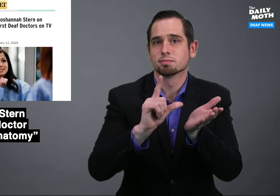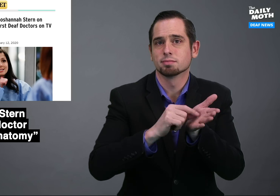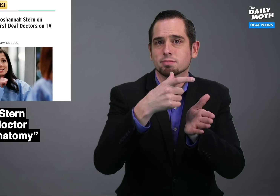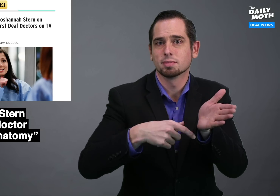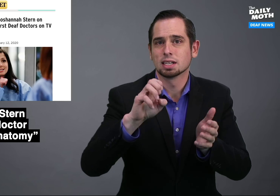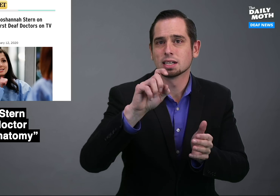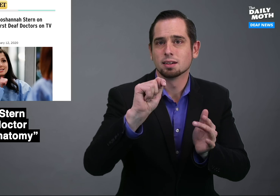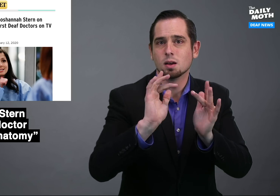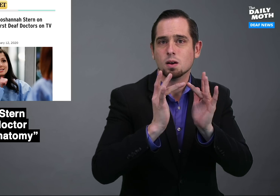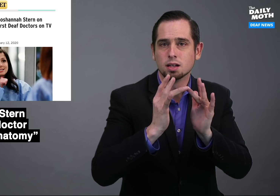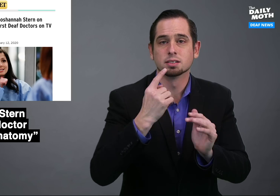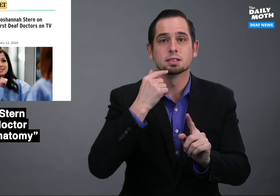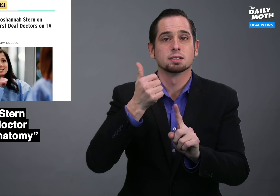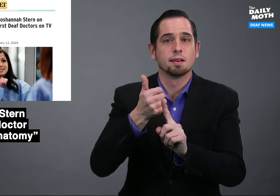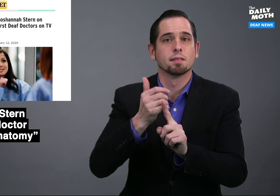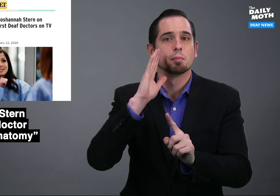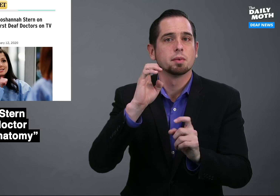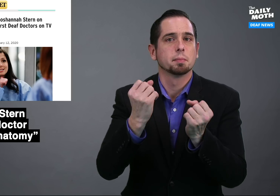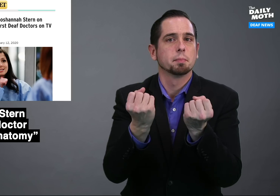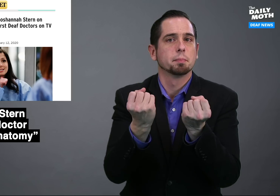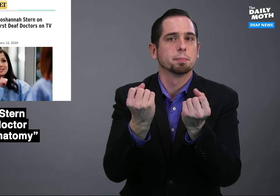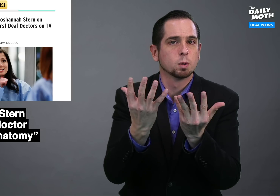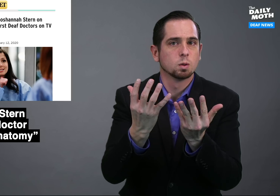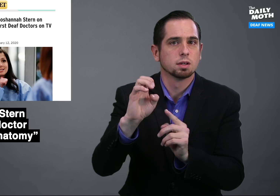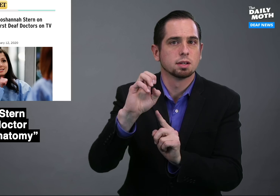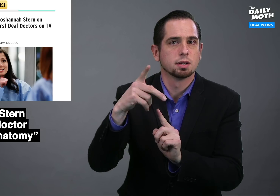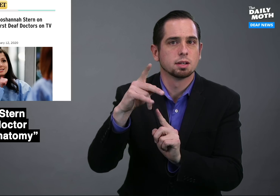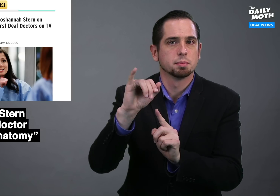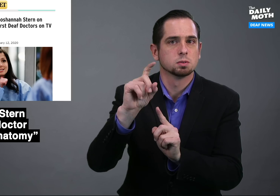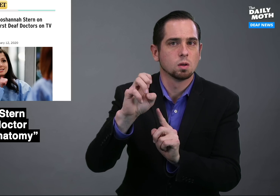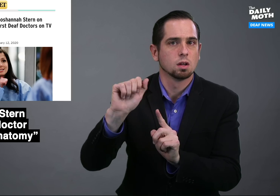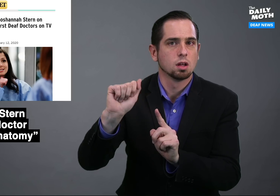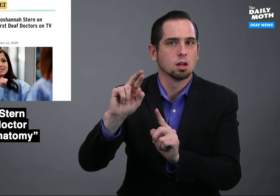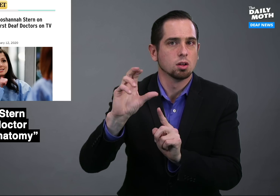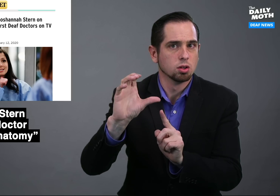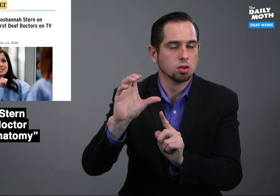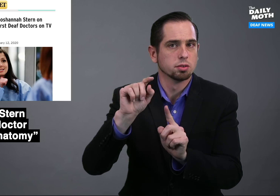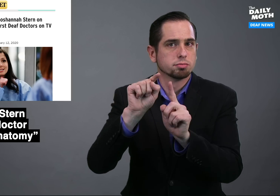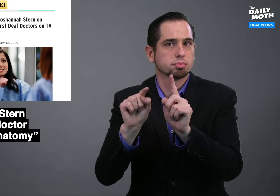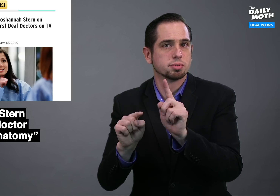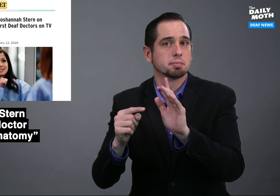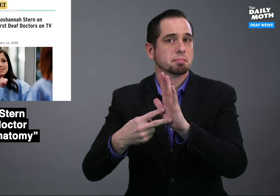ET Online said it will be a multi-episode arc,